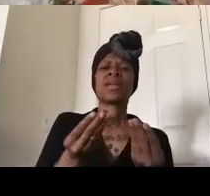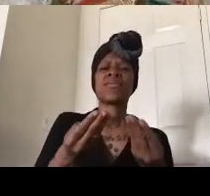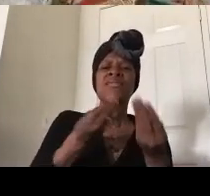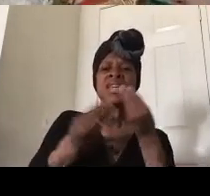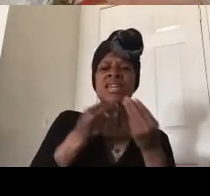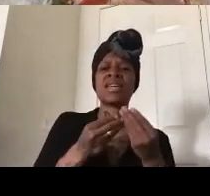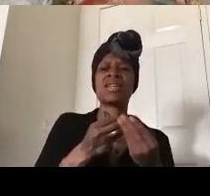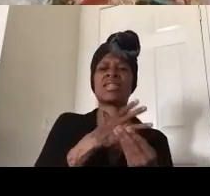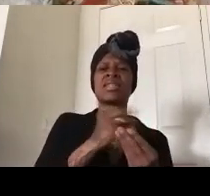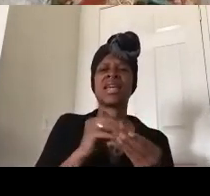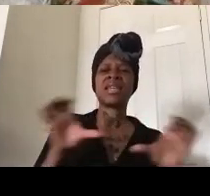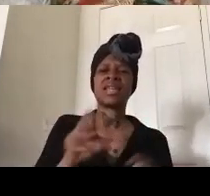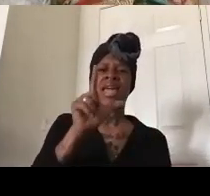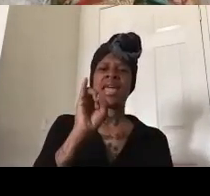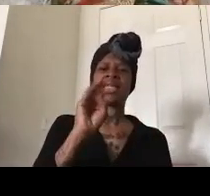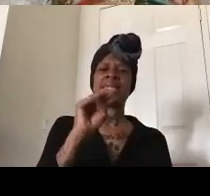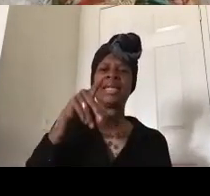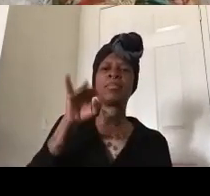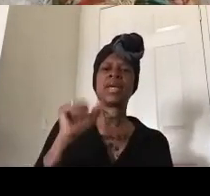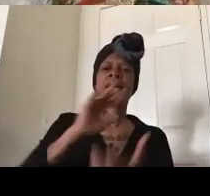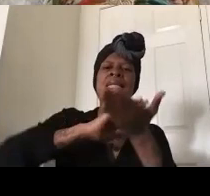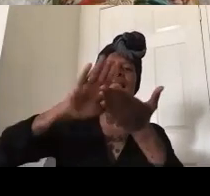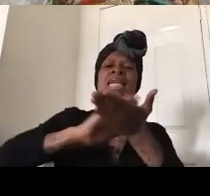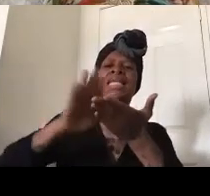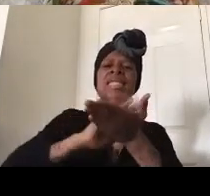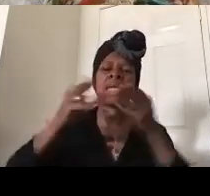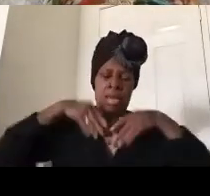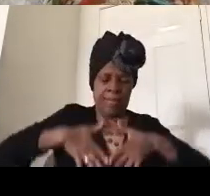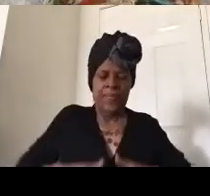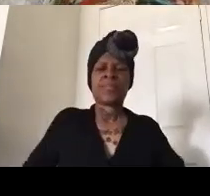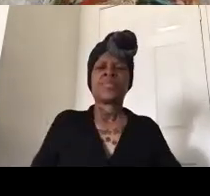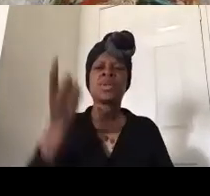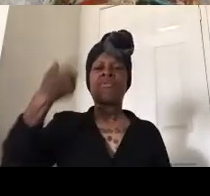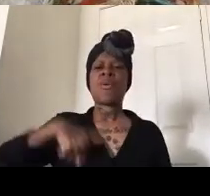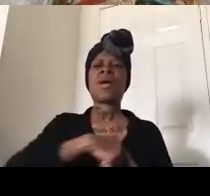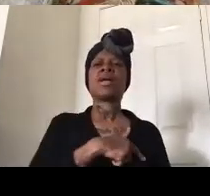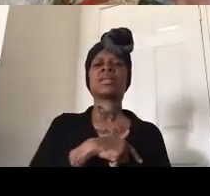a limpia for us um and what they said in reaching out as they